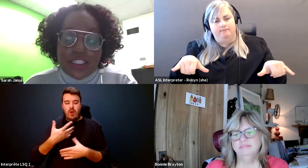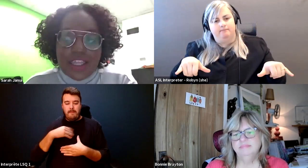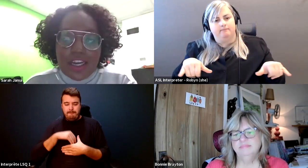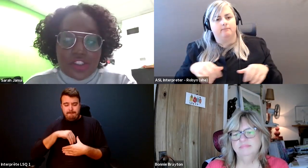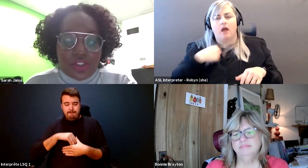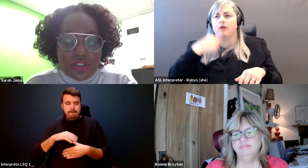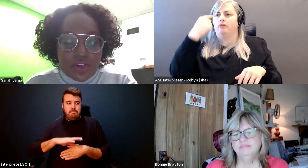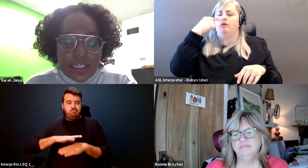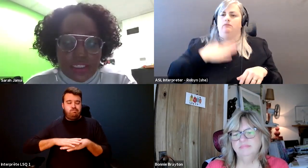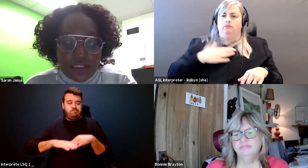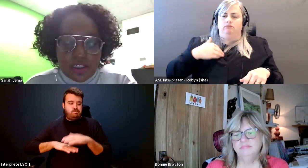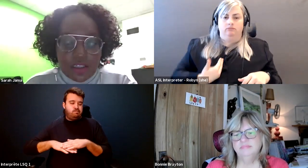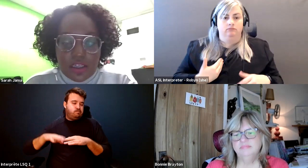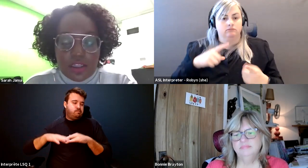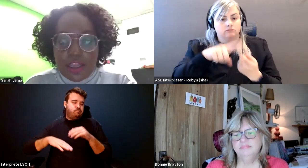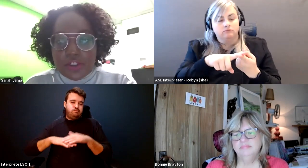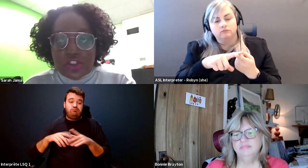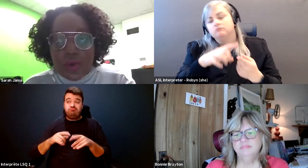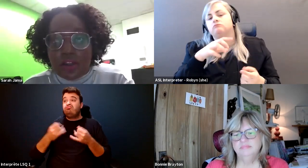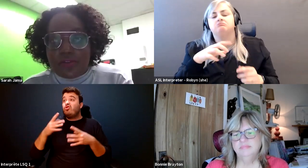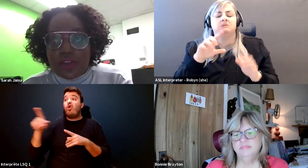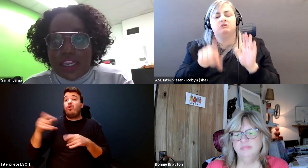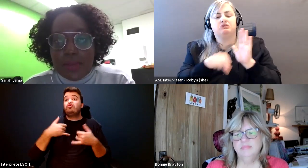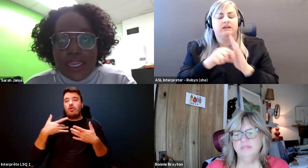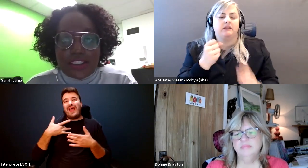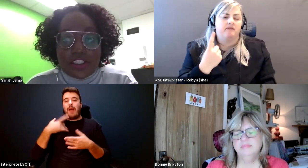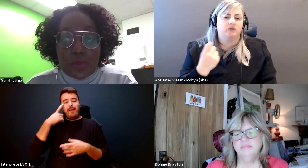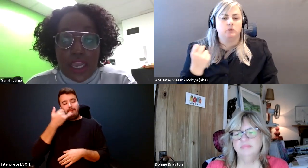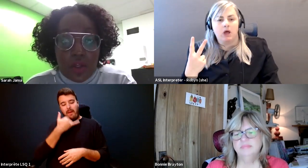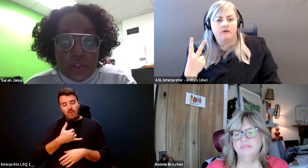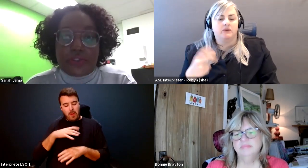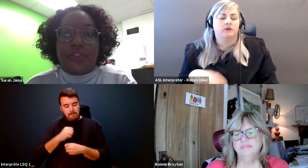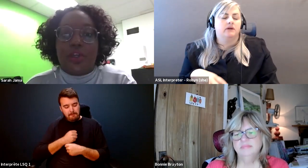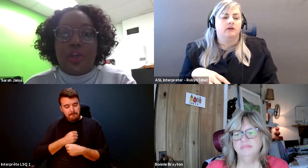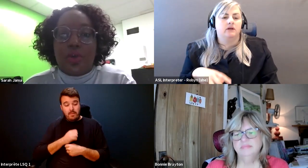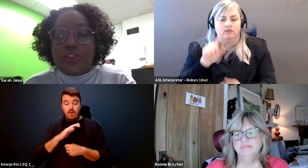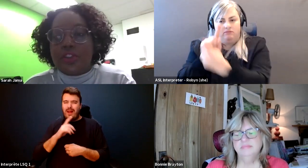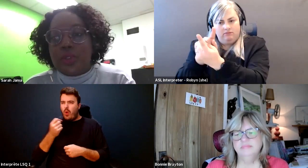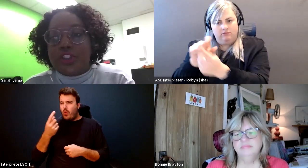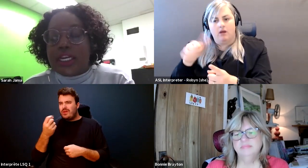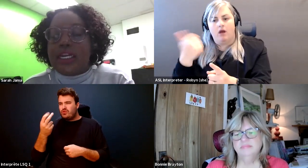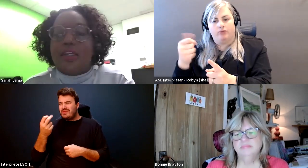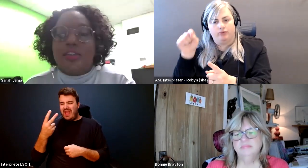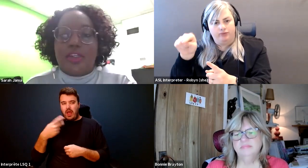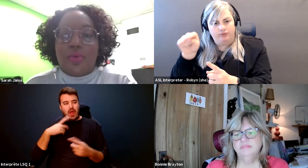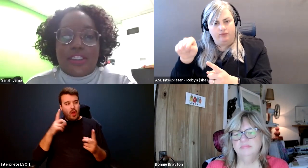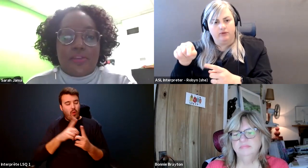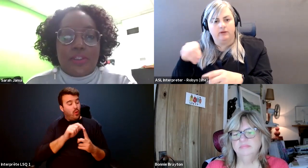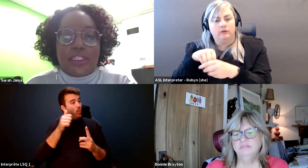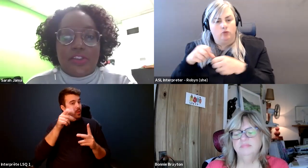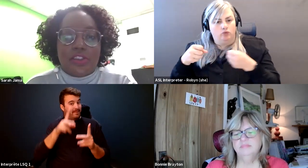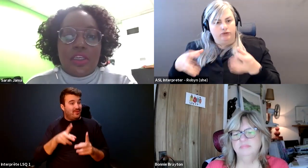Sarah Jama: Until I got to grade 11 or 12 and I met someone else who's in a wheelchair, and who had disabilities.